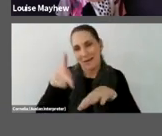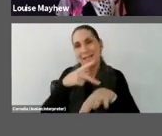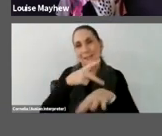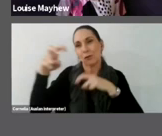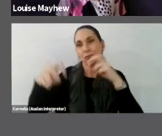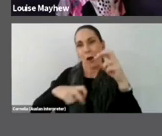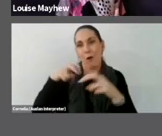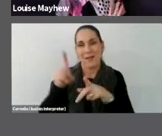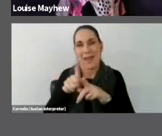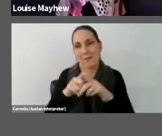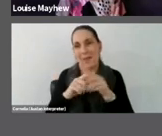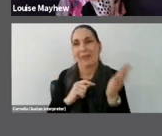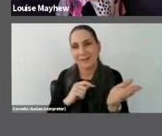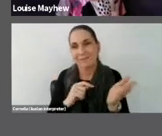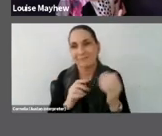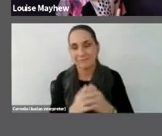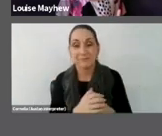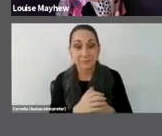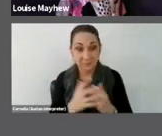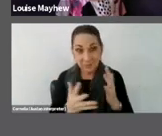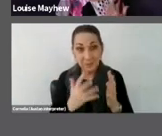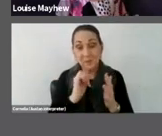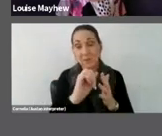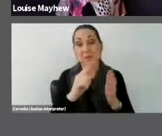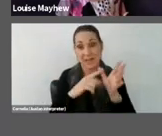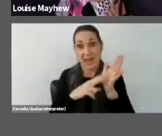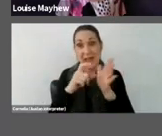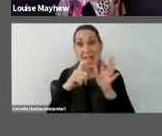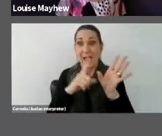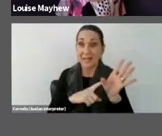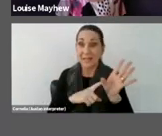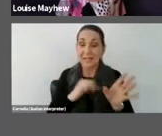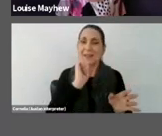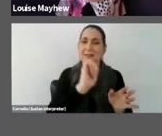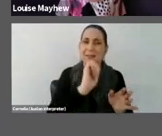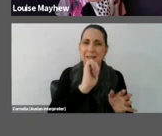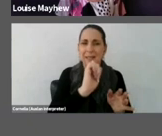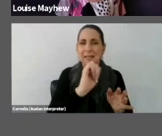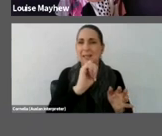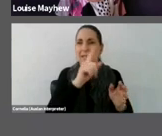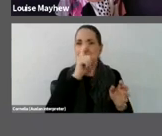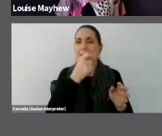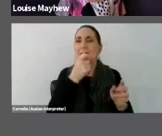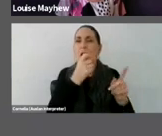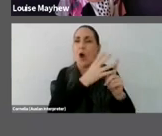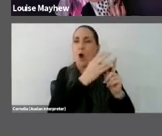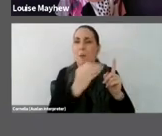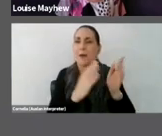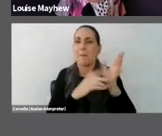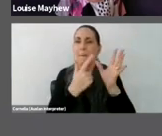So this is Andy Warhol continuing Marcel Duchamp’s strategy of the ready-made.